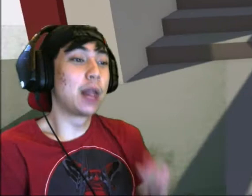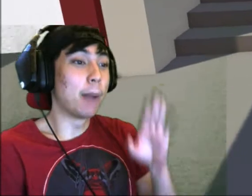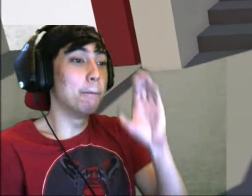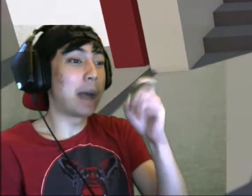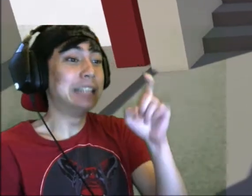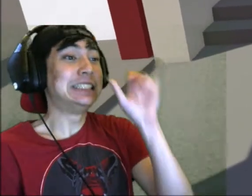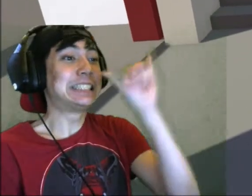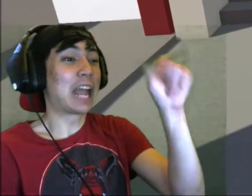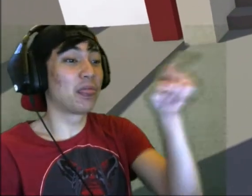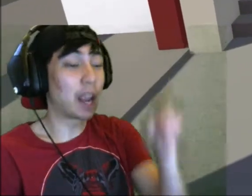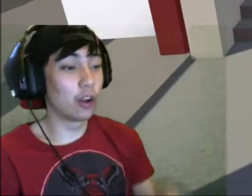Hey box, stay there!